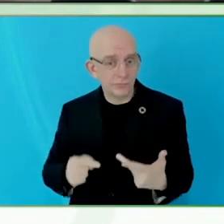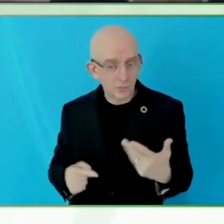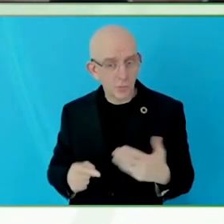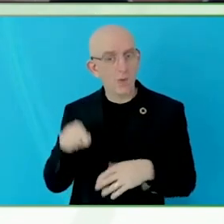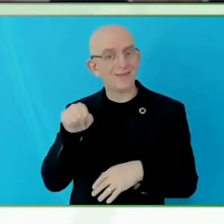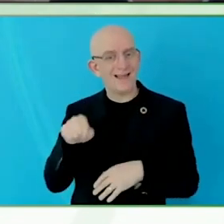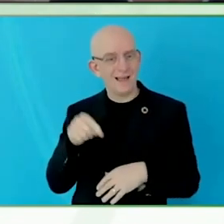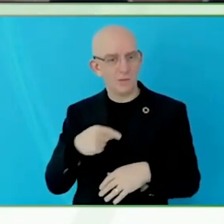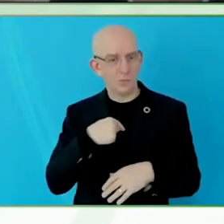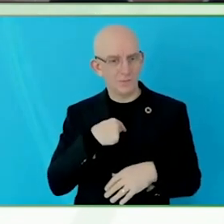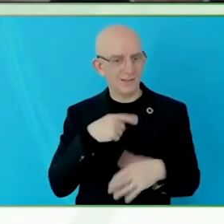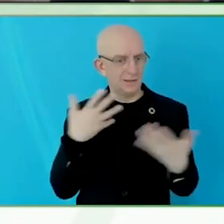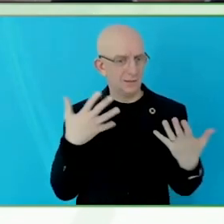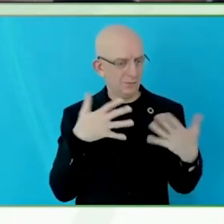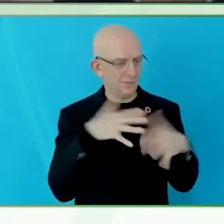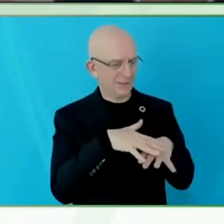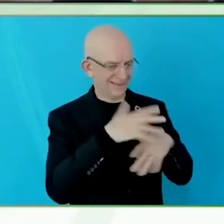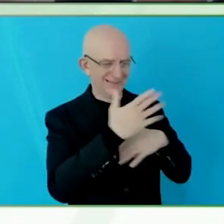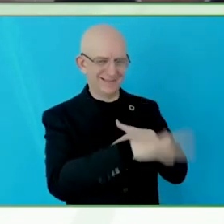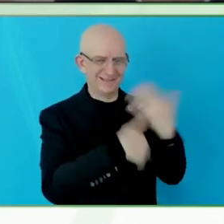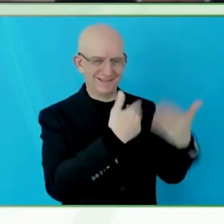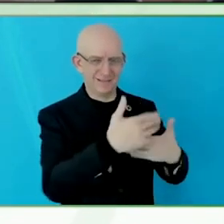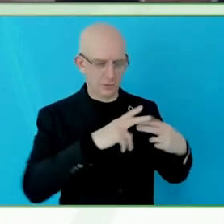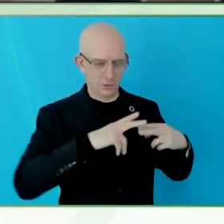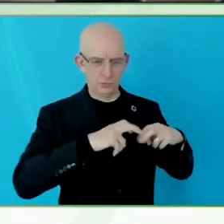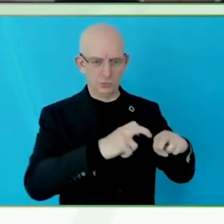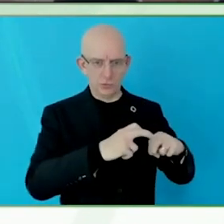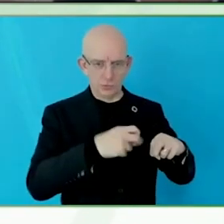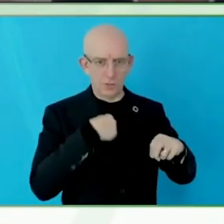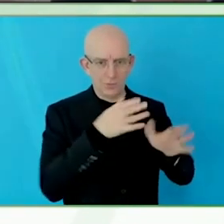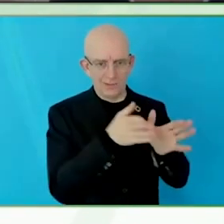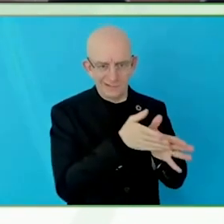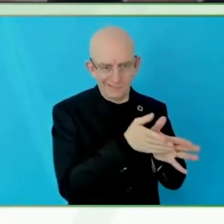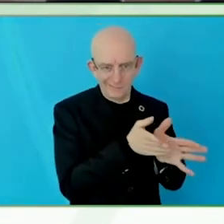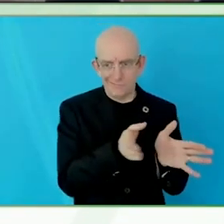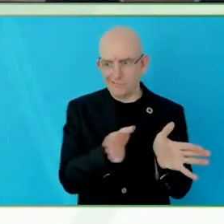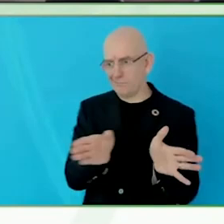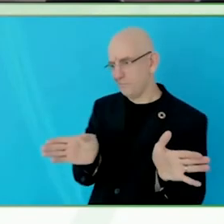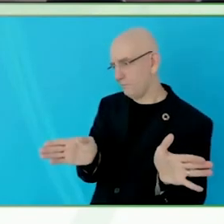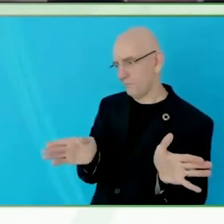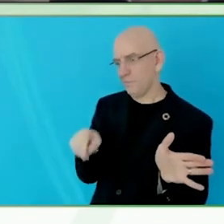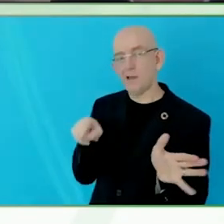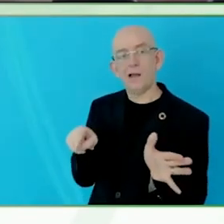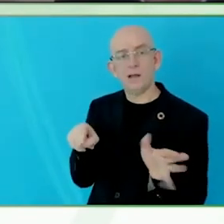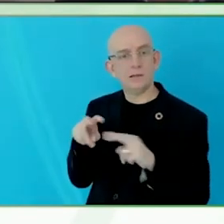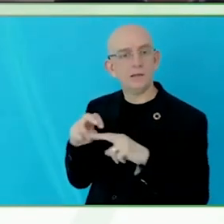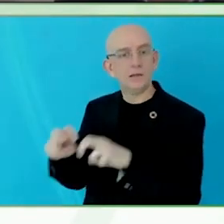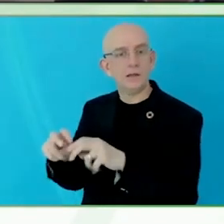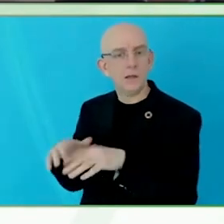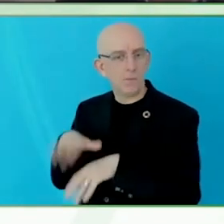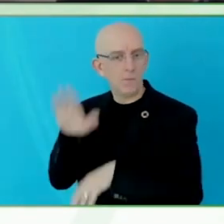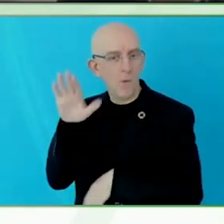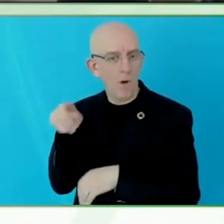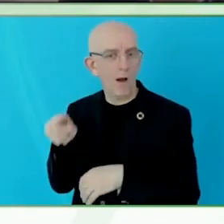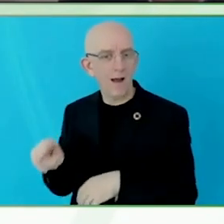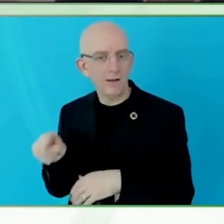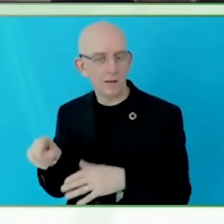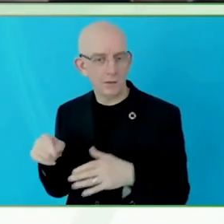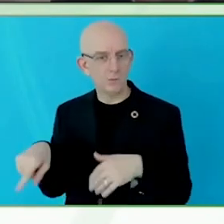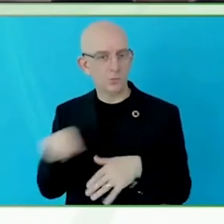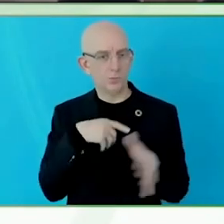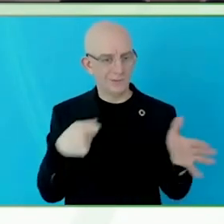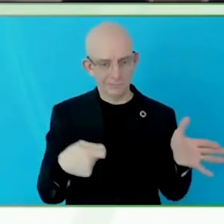example, learn trigonometry, listen for mathematical graphs,